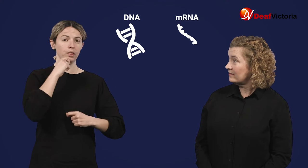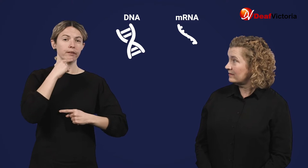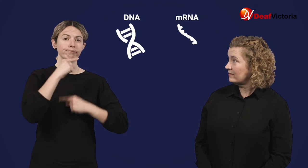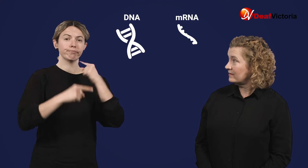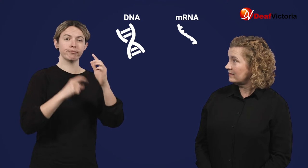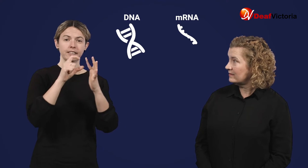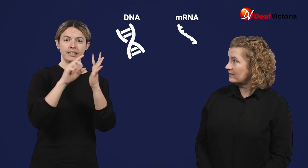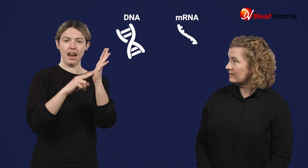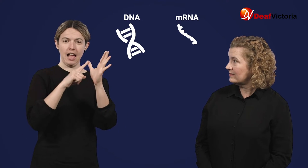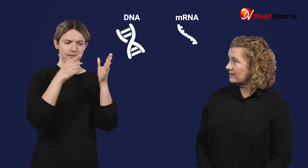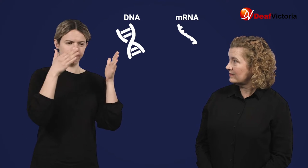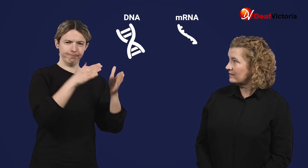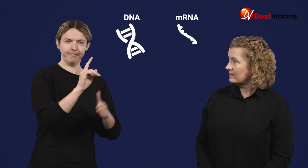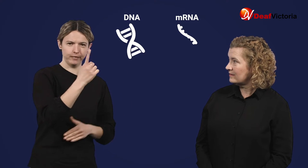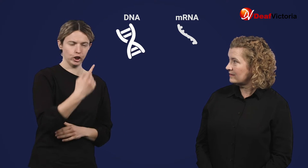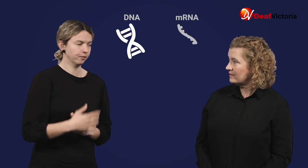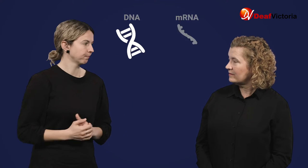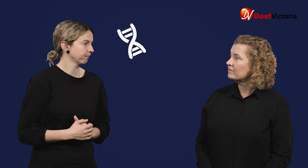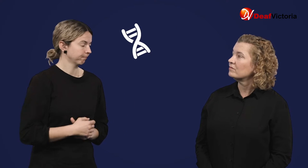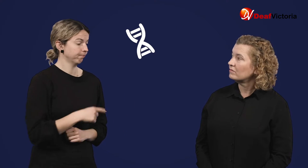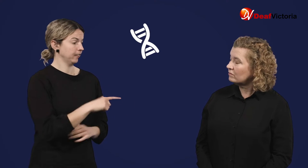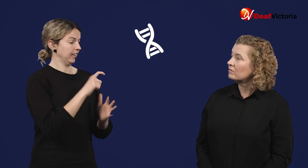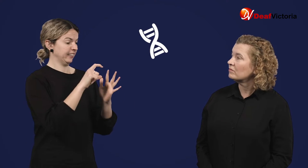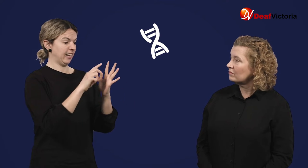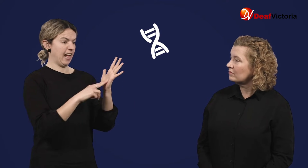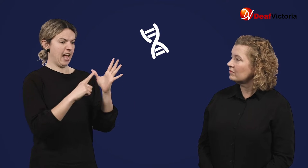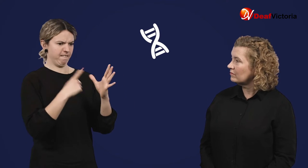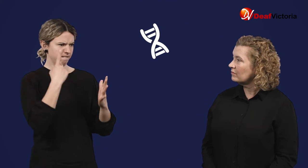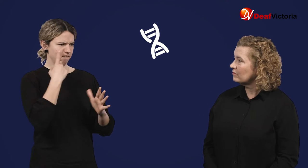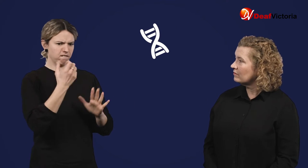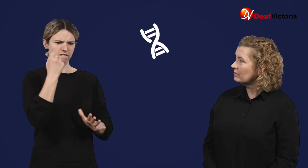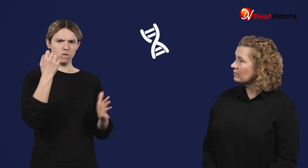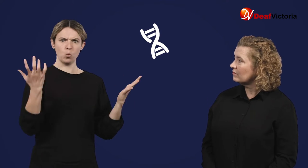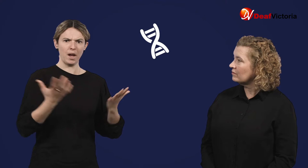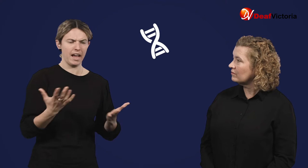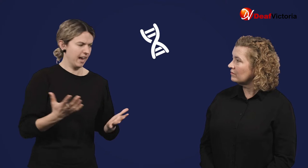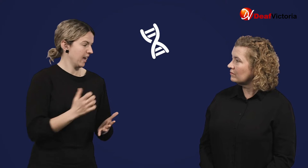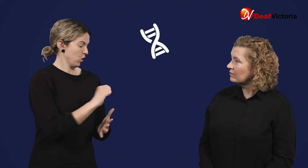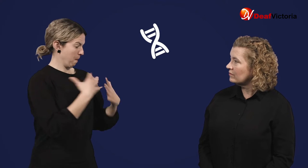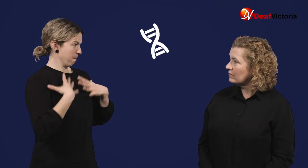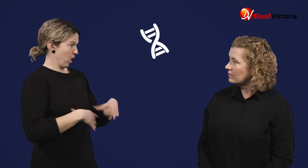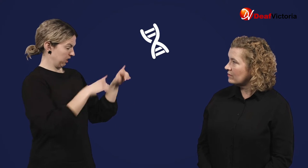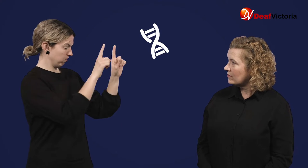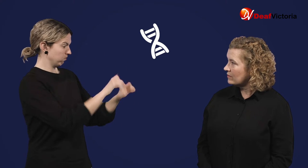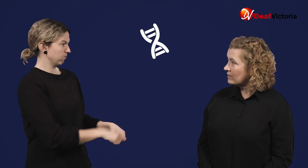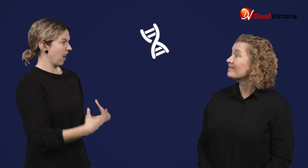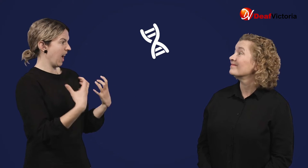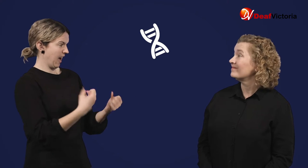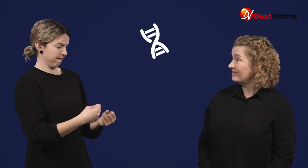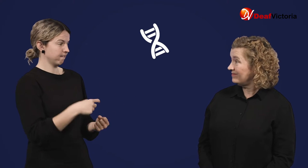I'll start with DNA: DNA is all throughout your body.